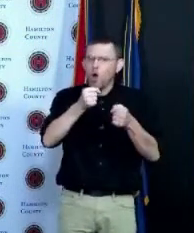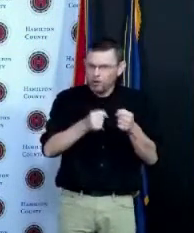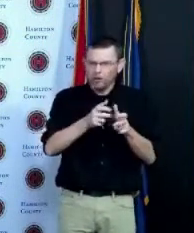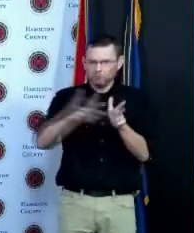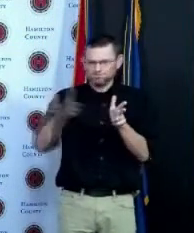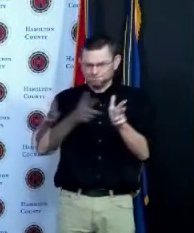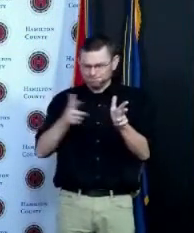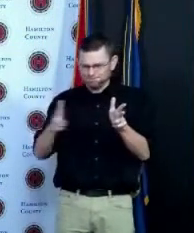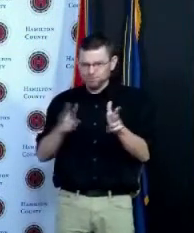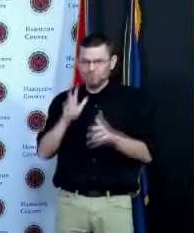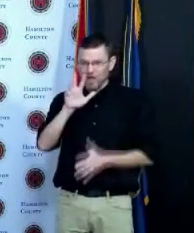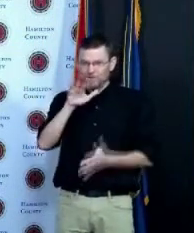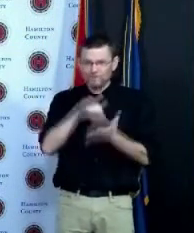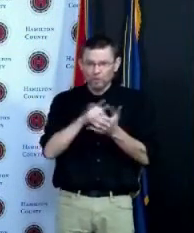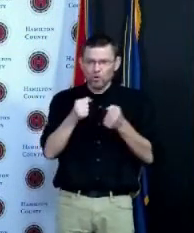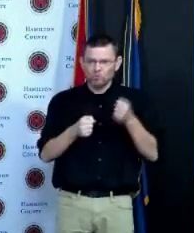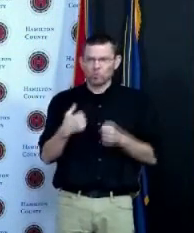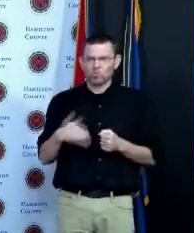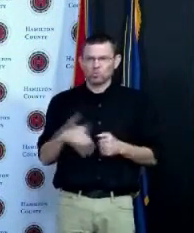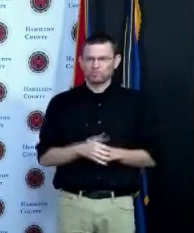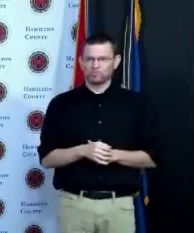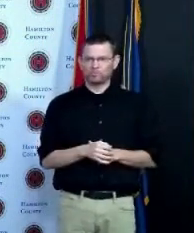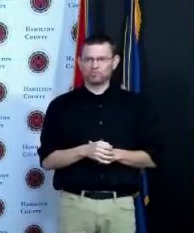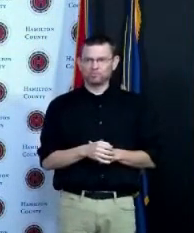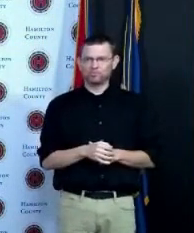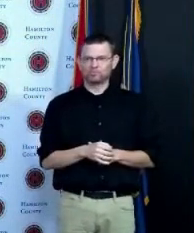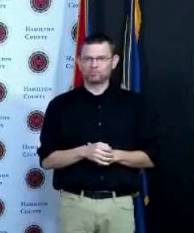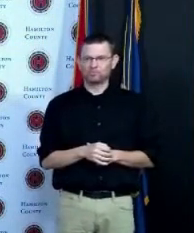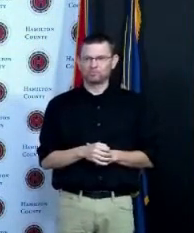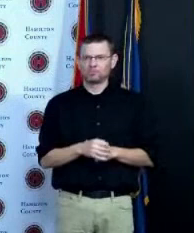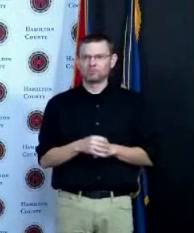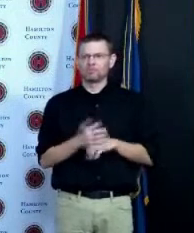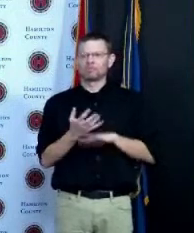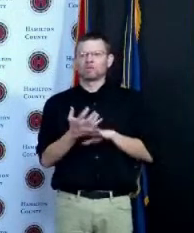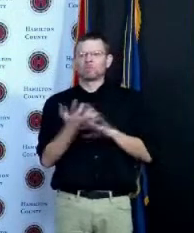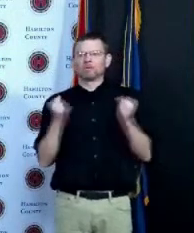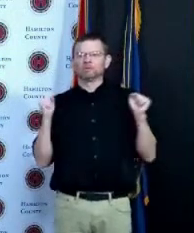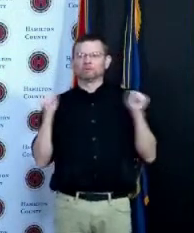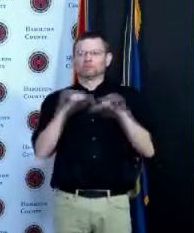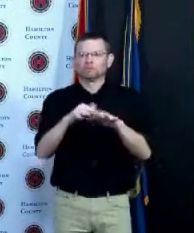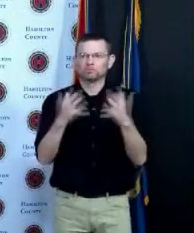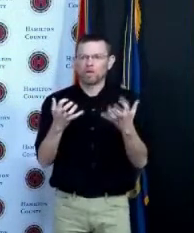people and they were begging to get it I can't imagine now here we are in May and now you walk